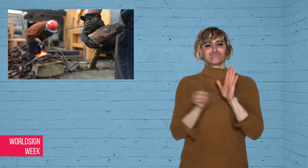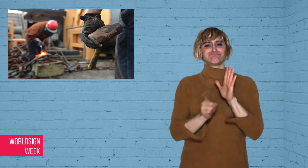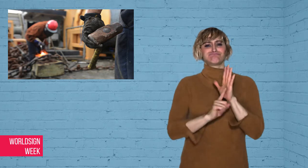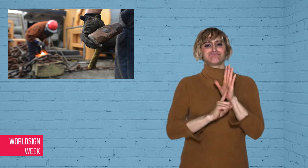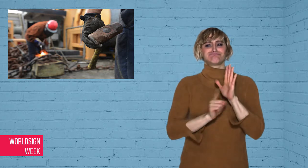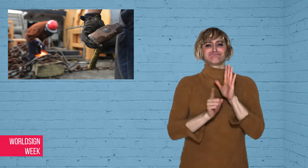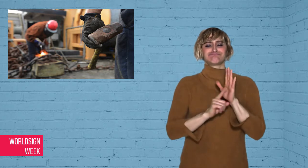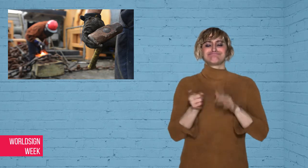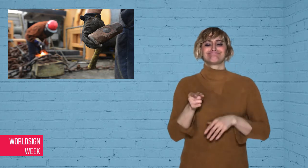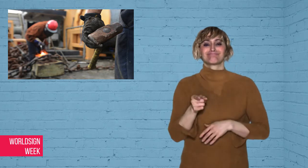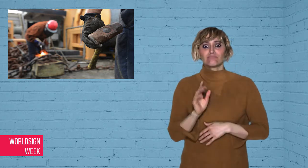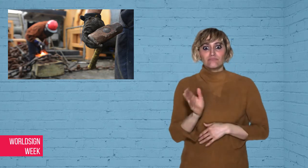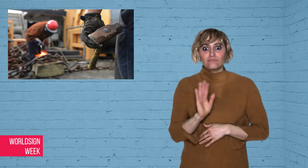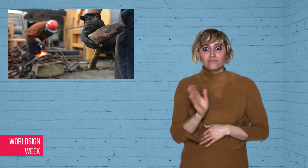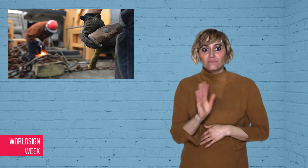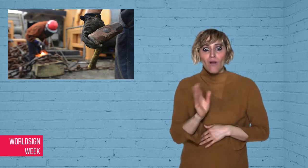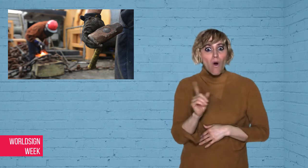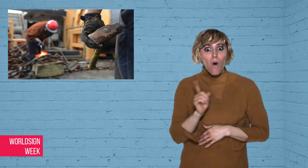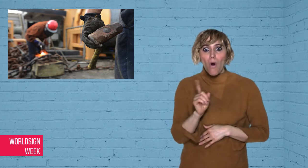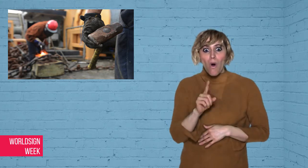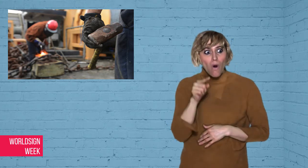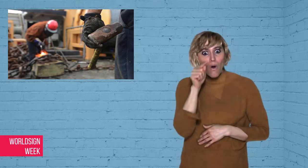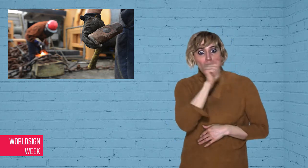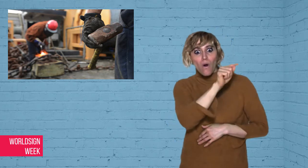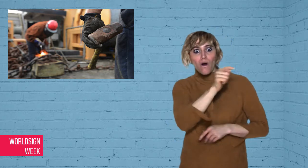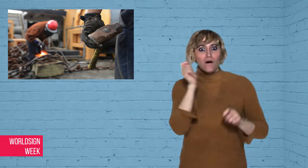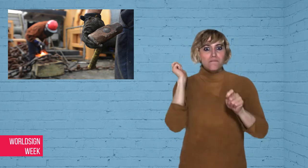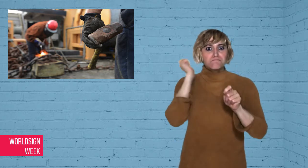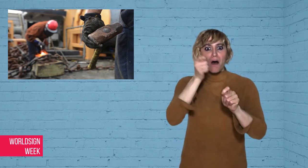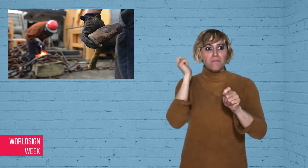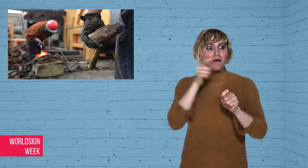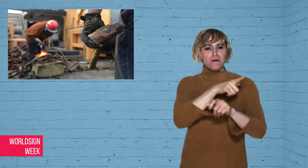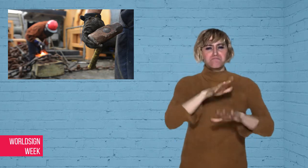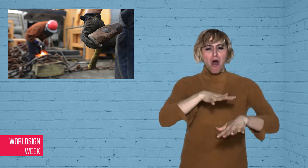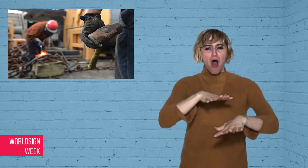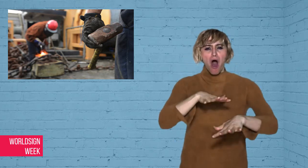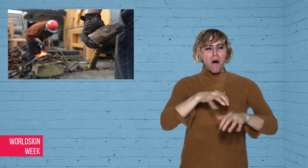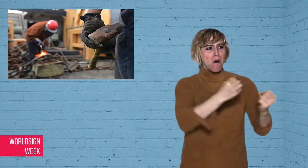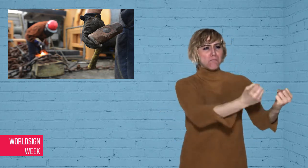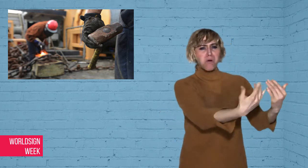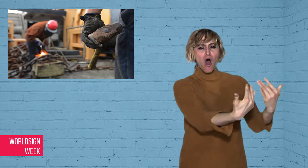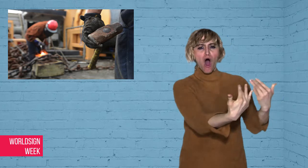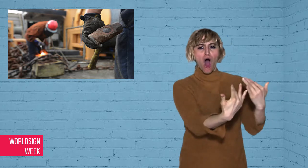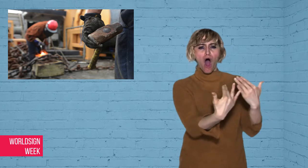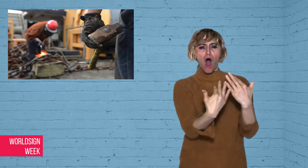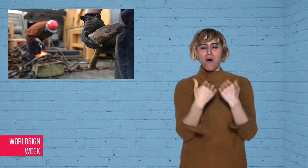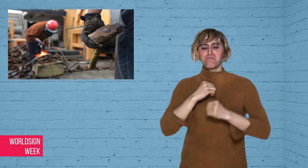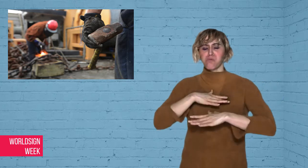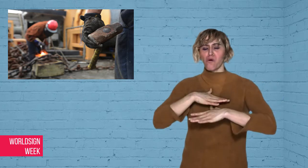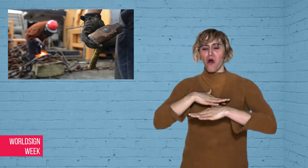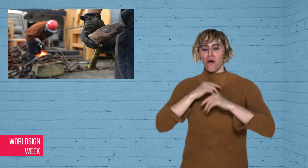The Deaf couple are not feeling so